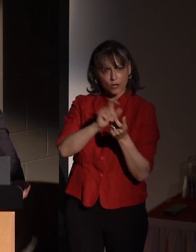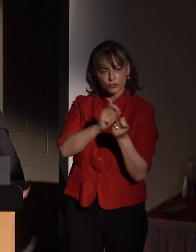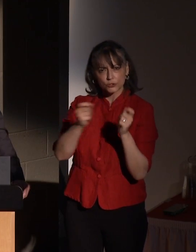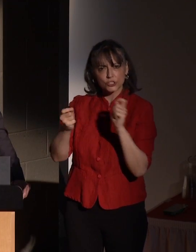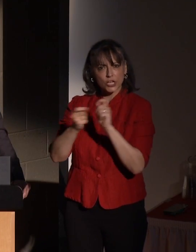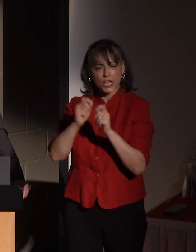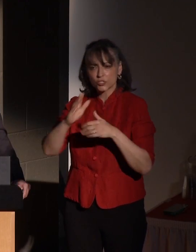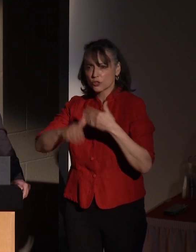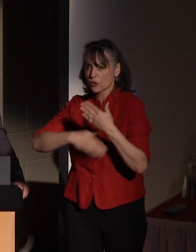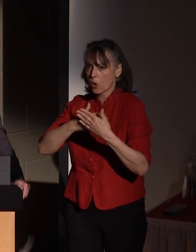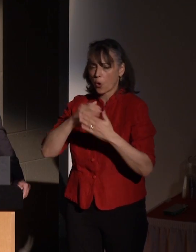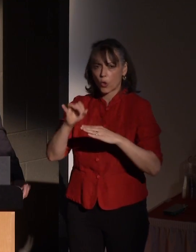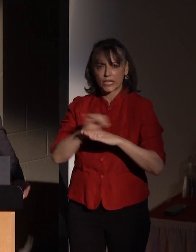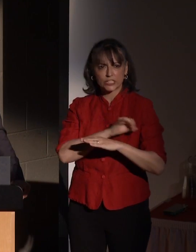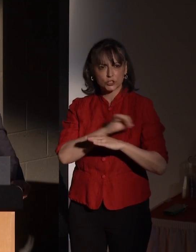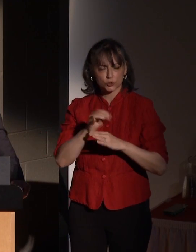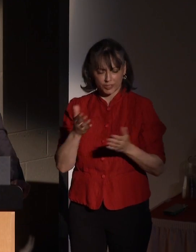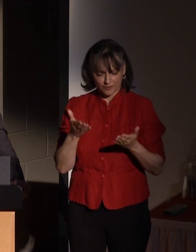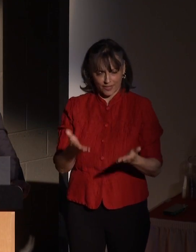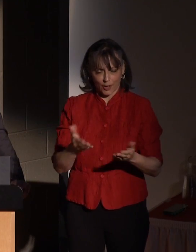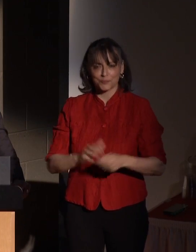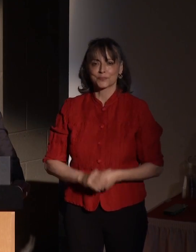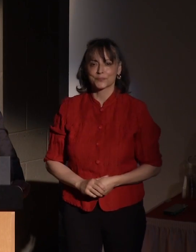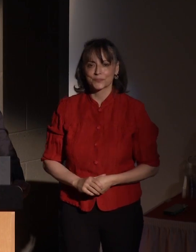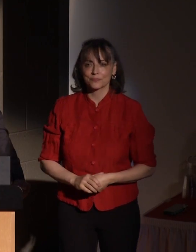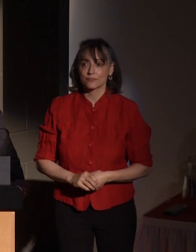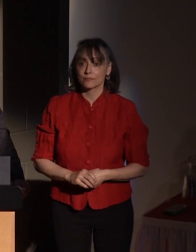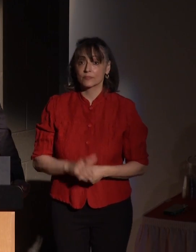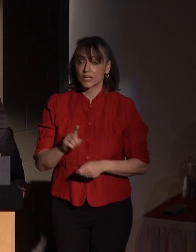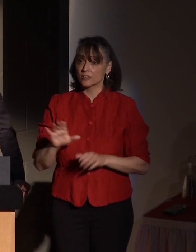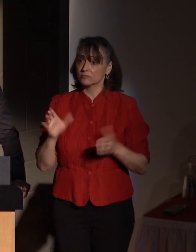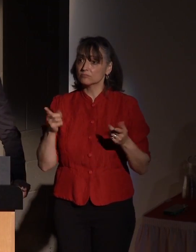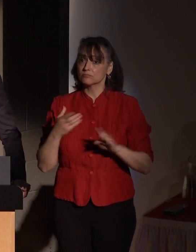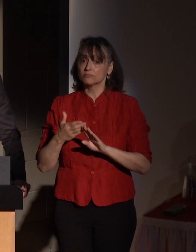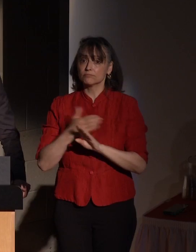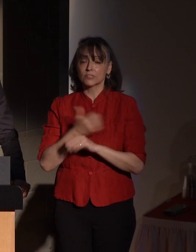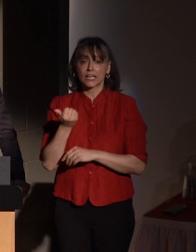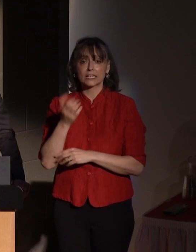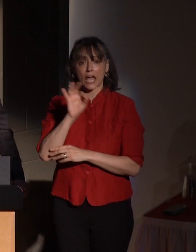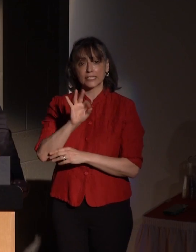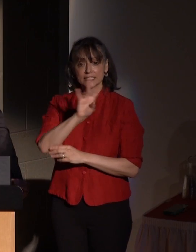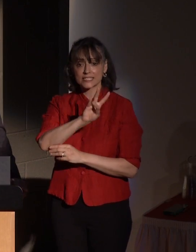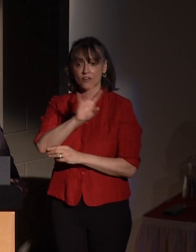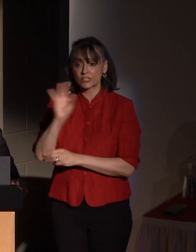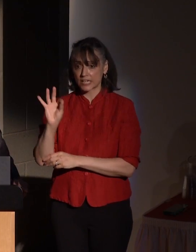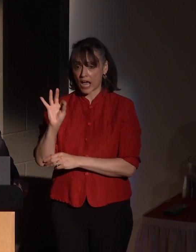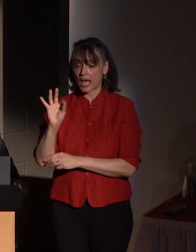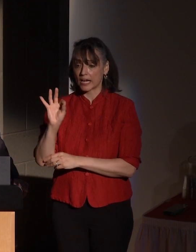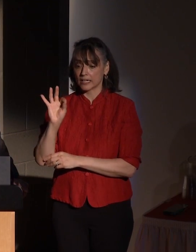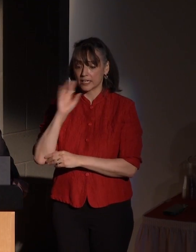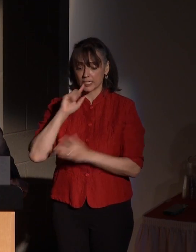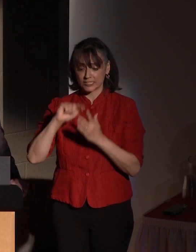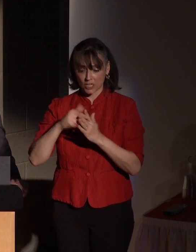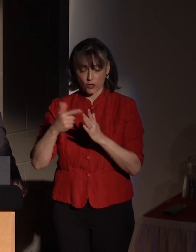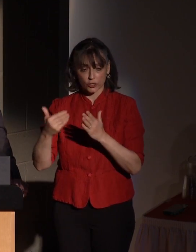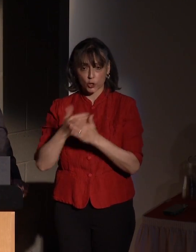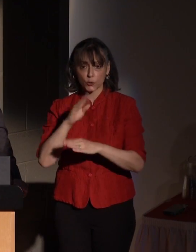entire industry in which he's working. He did it in 1979 when he launched Tivoli Systems, an